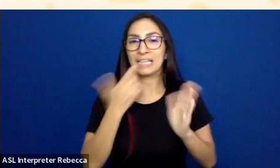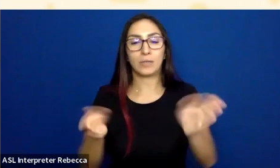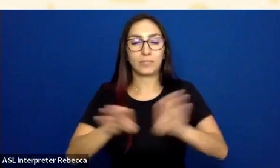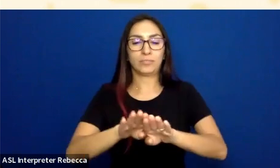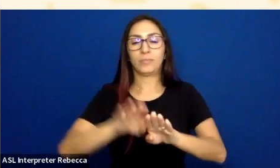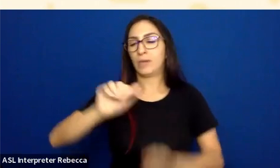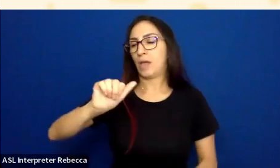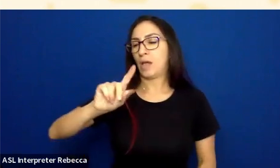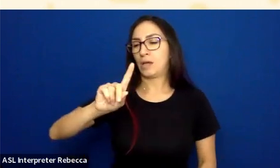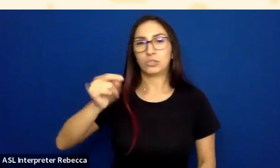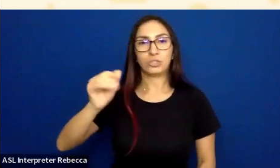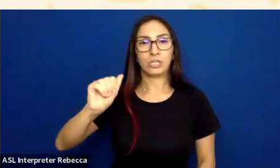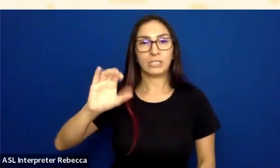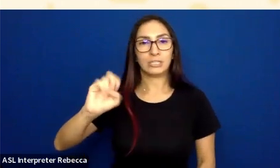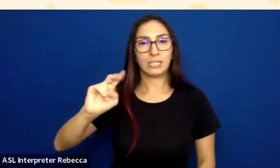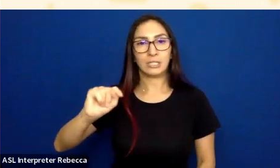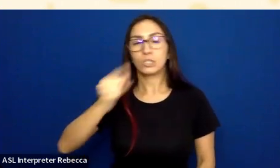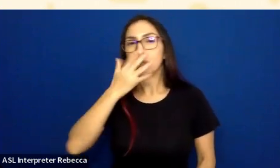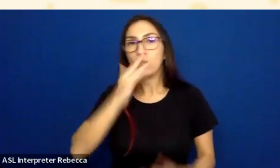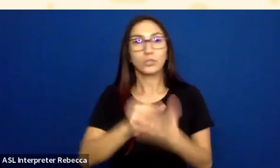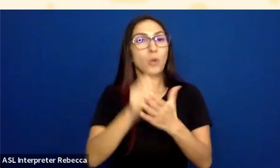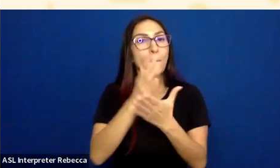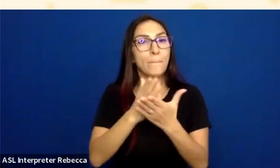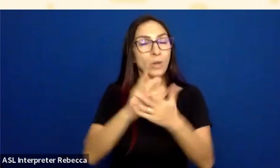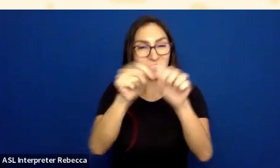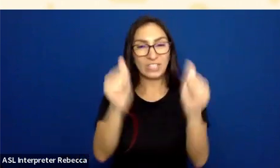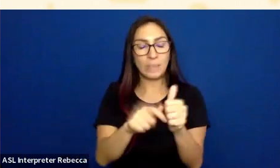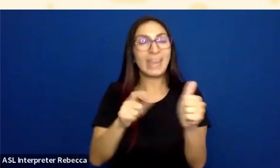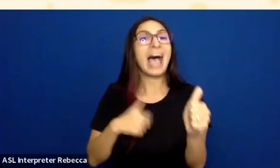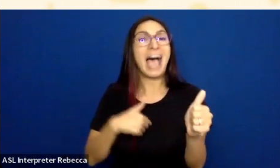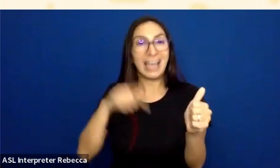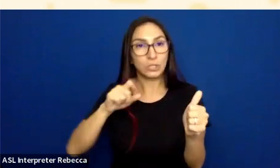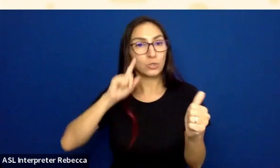The parts of the shape that I need to perceive in order to know what's going on.